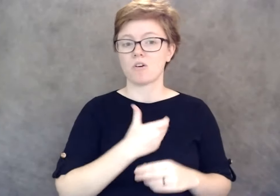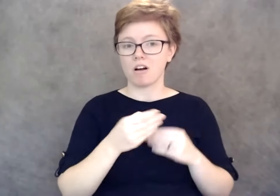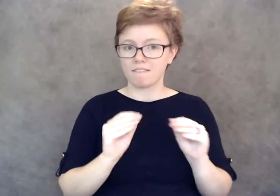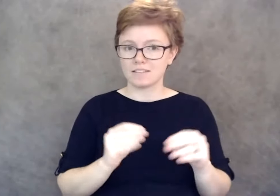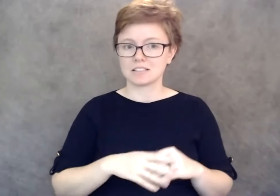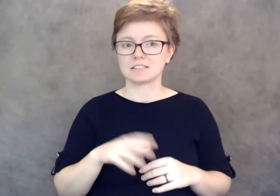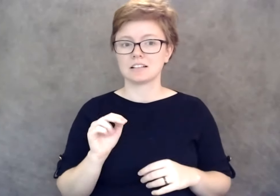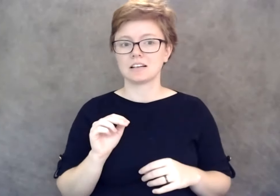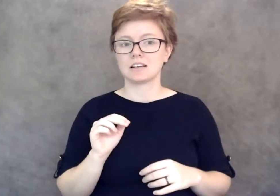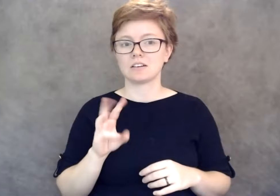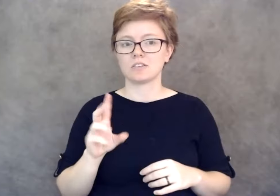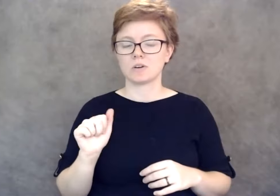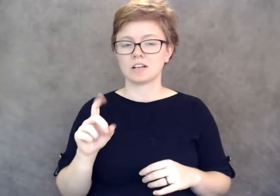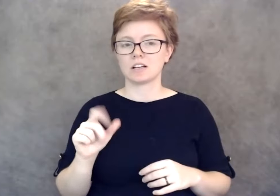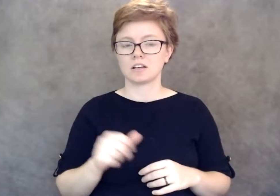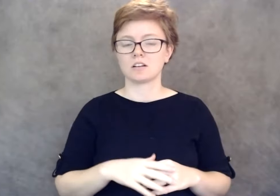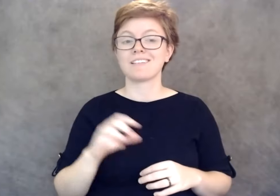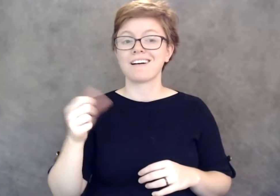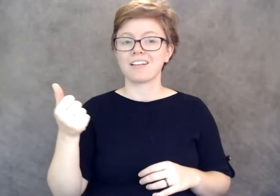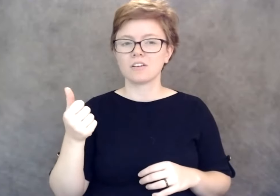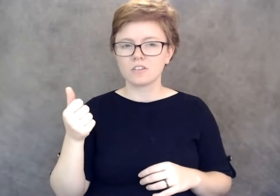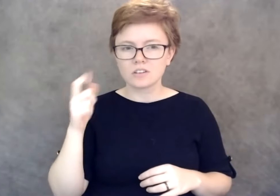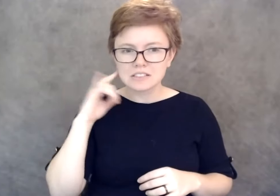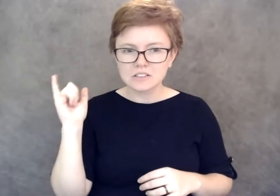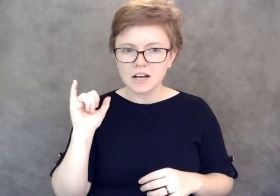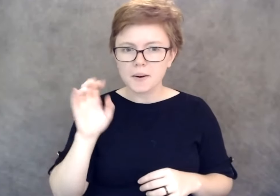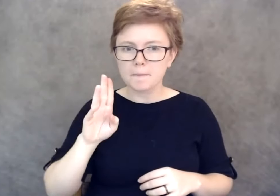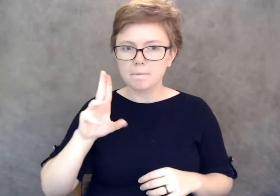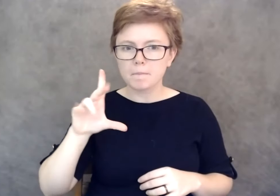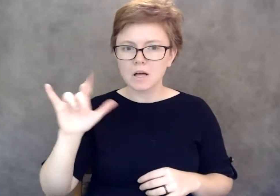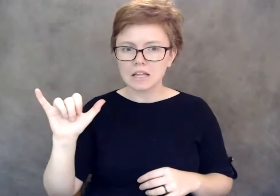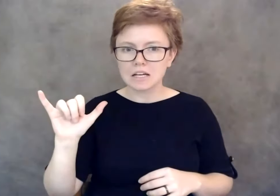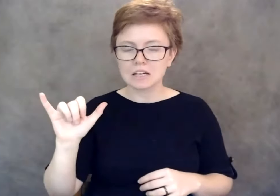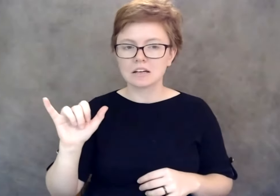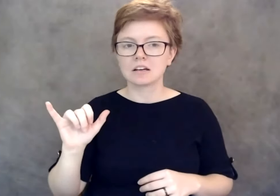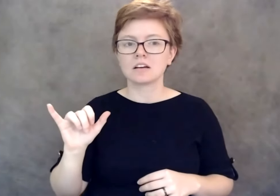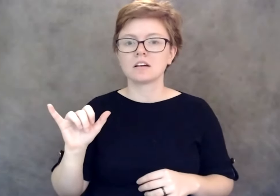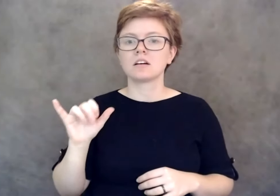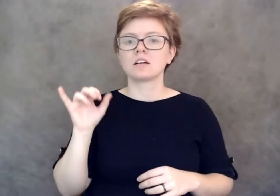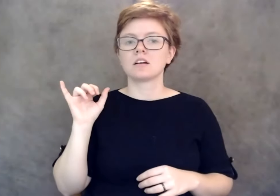That is the statewide organization that it makes sure that employers follow the law including the ADA